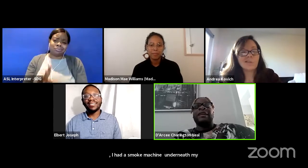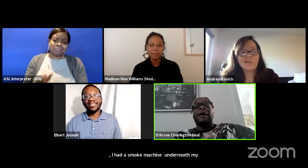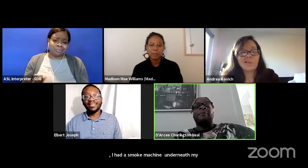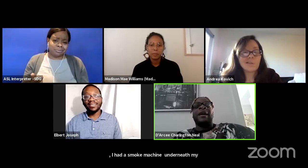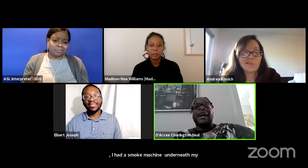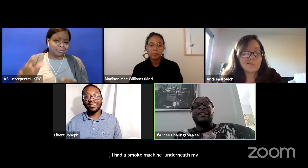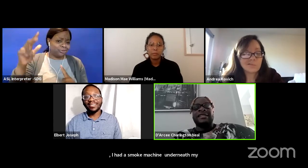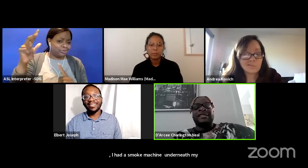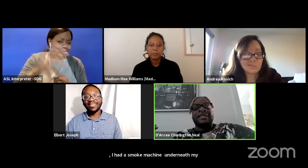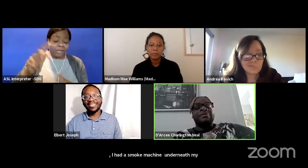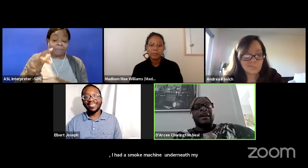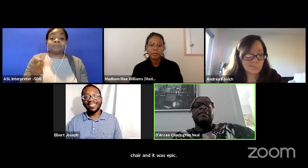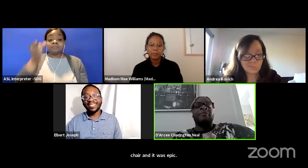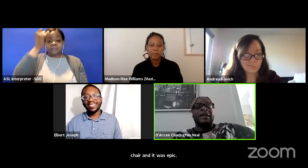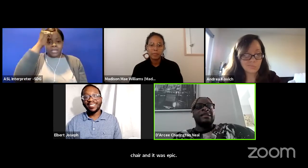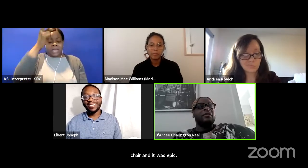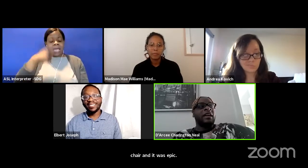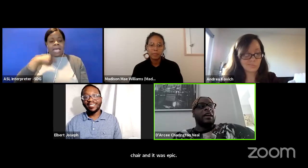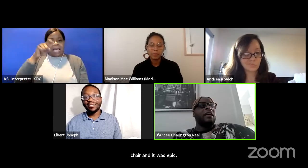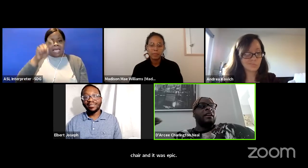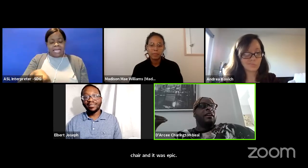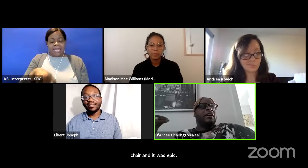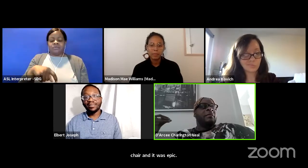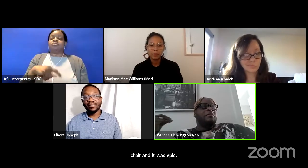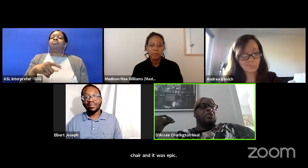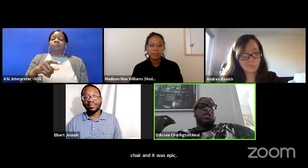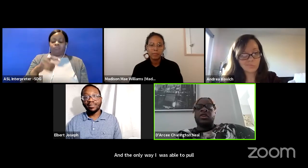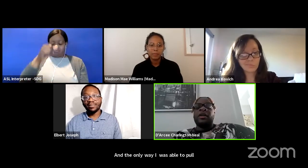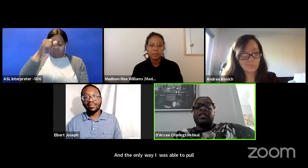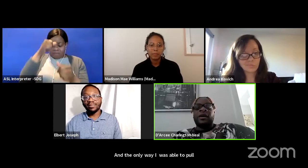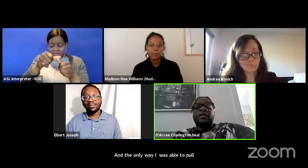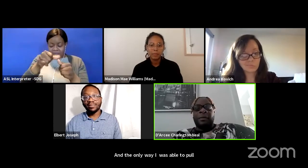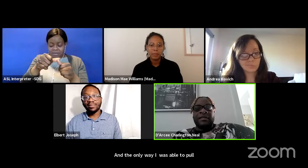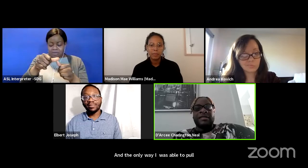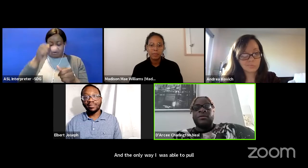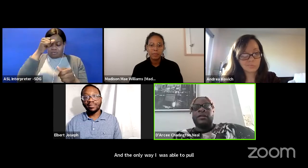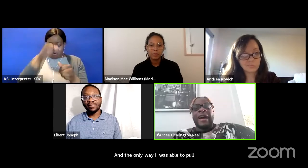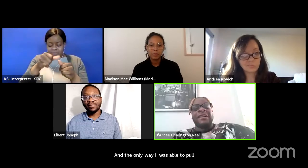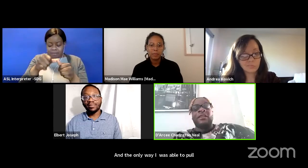like in my mind, I had to just keep telling myself like you are the only person who could act